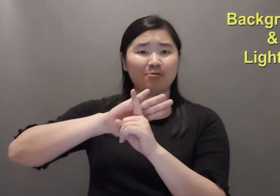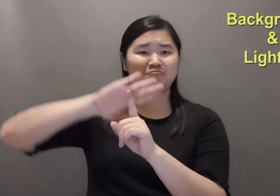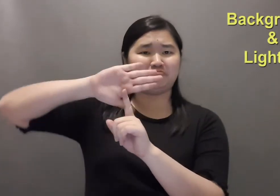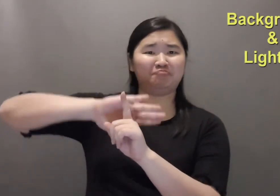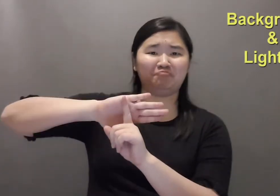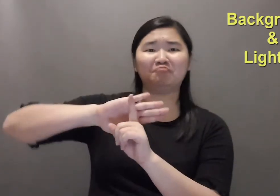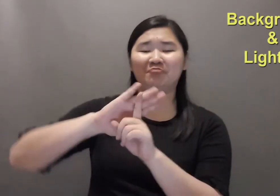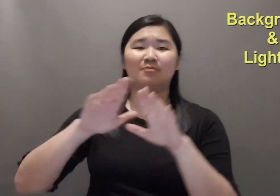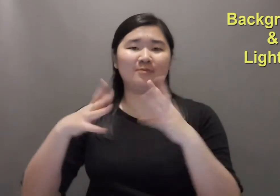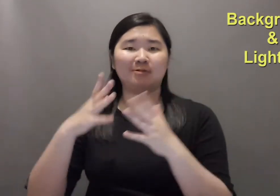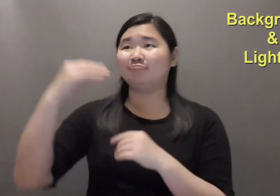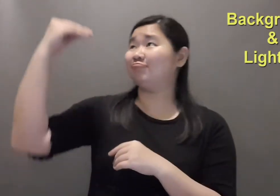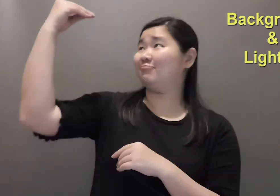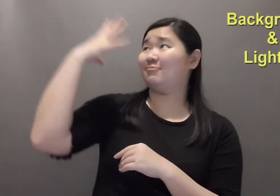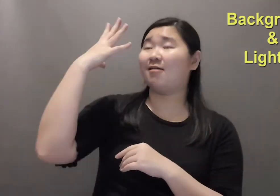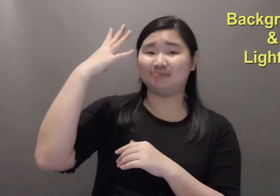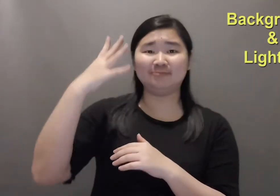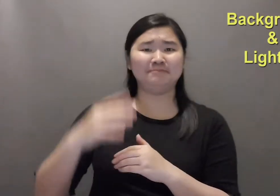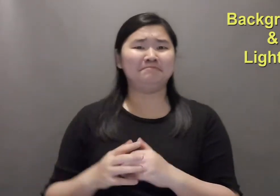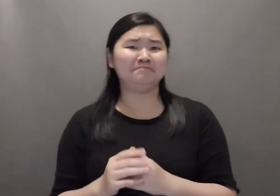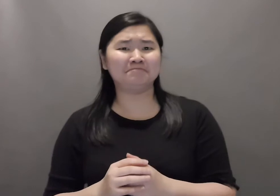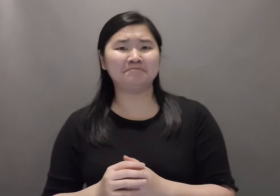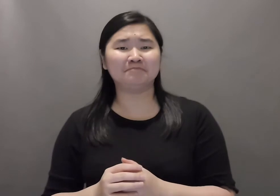Next on the list is Background and Lighting.